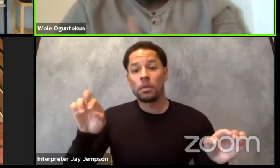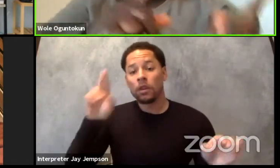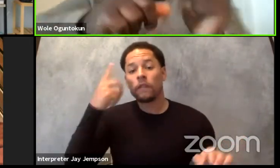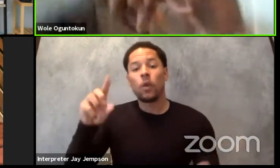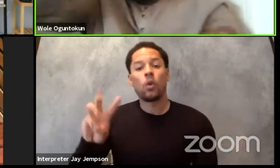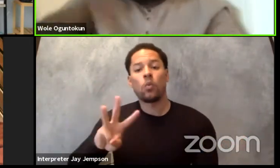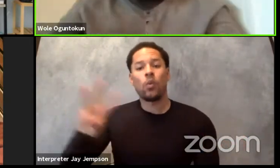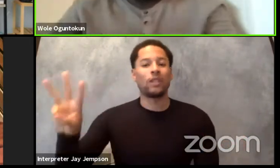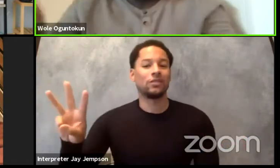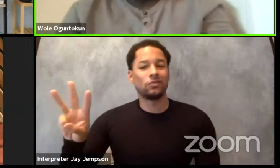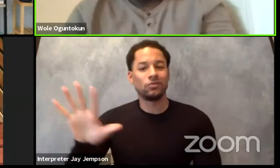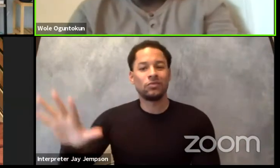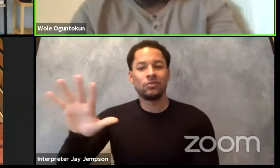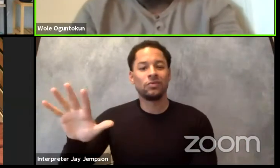but it doesn't flip the other way.